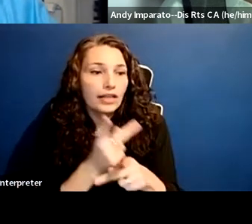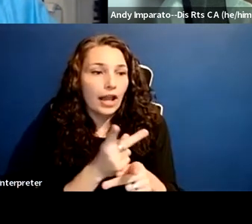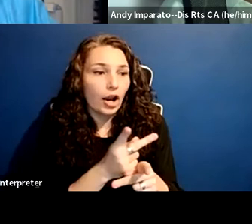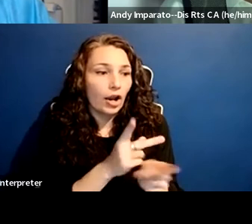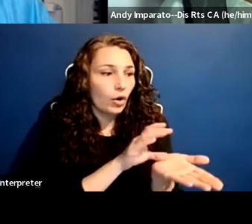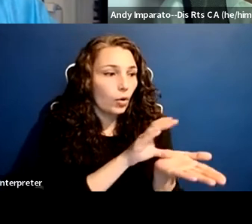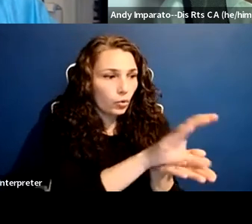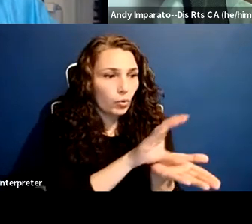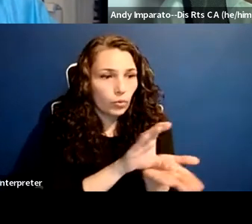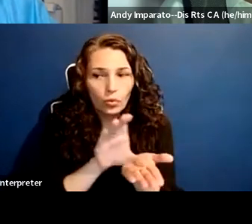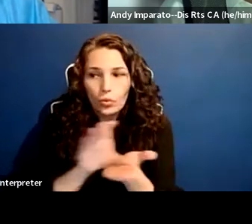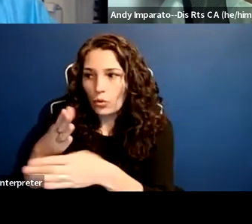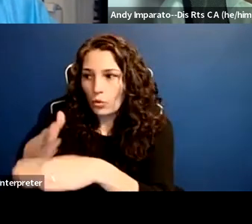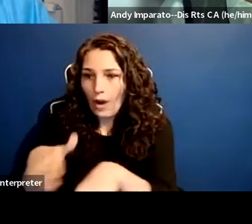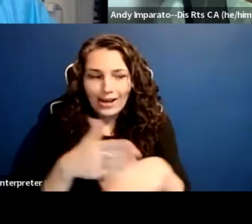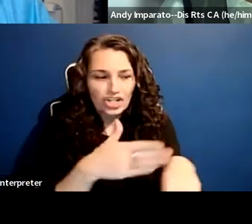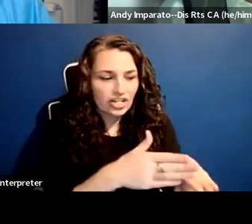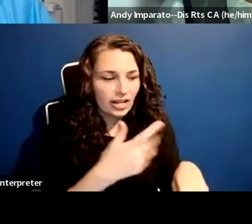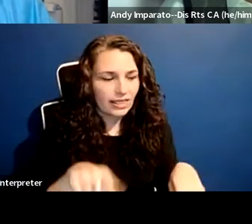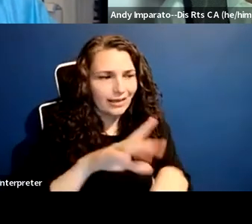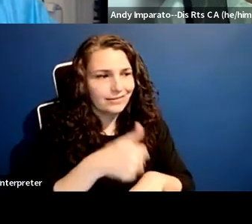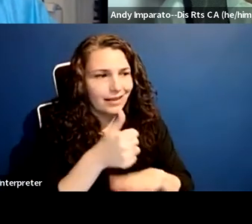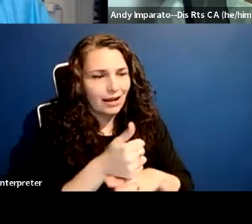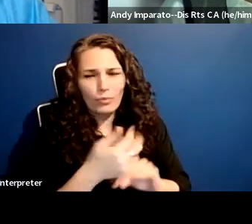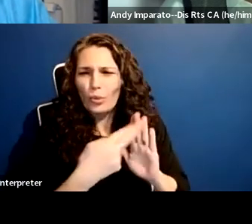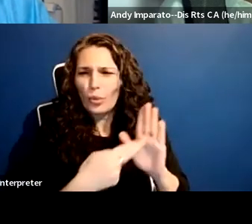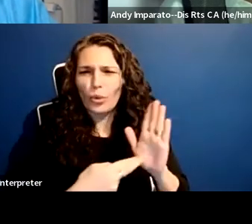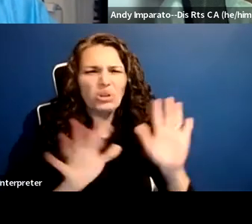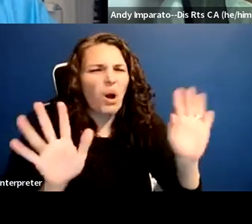that said it was okay to not give somebody a ventilator if they were,